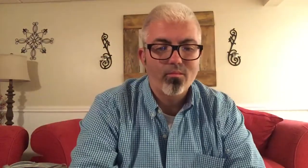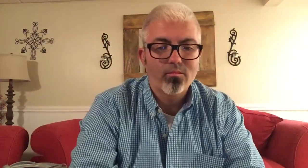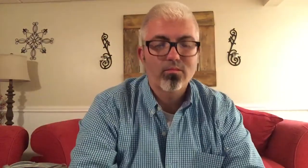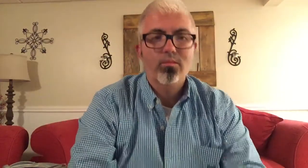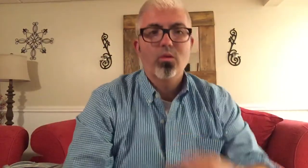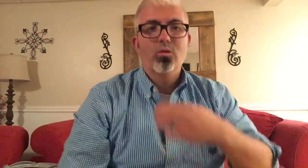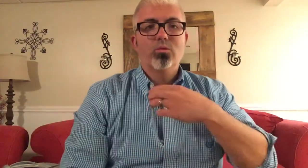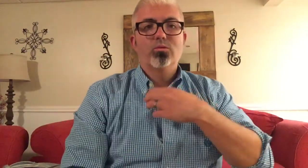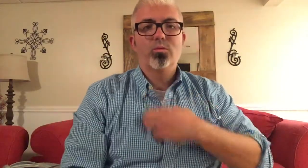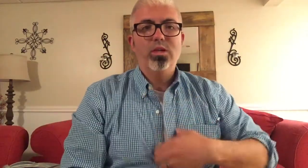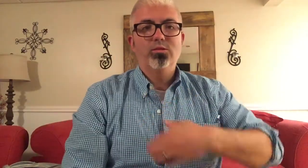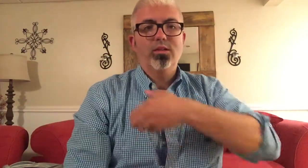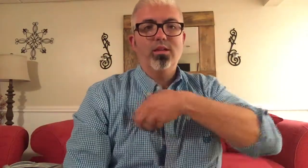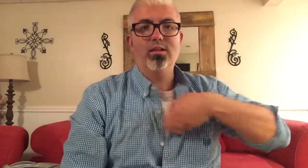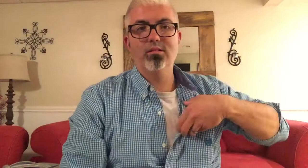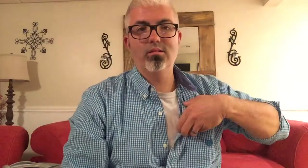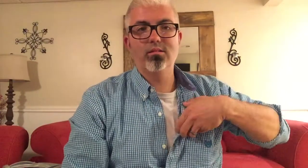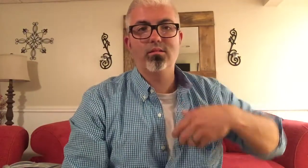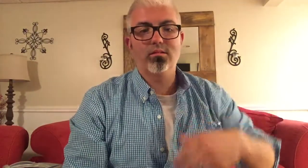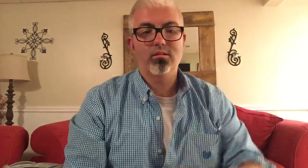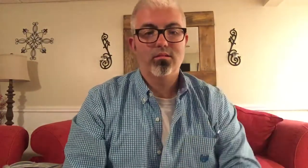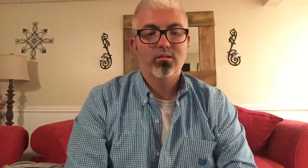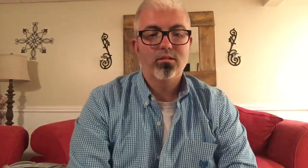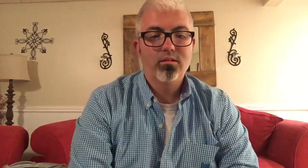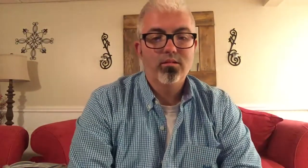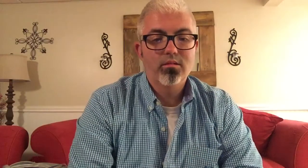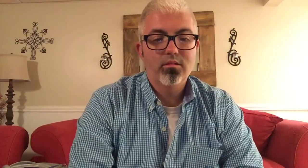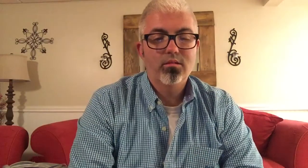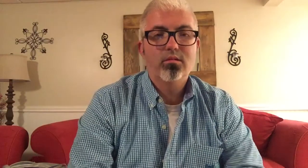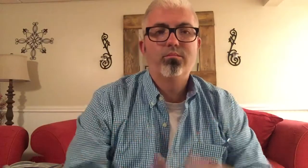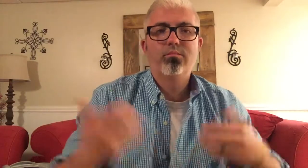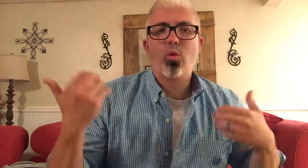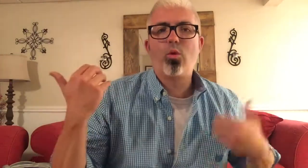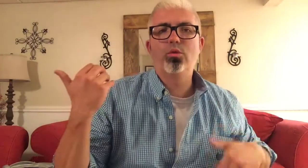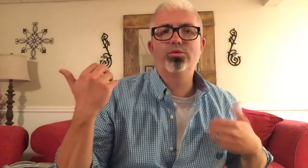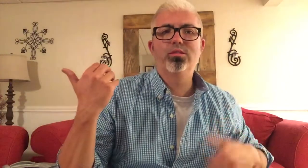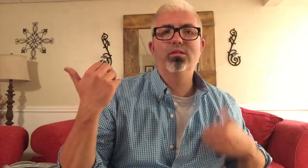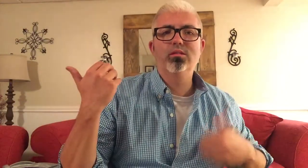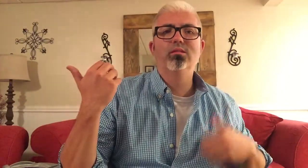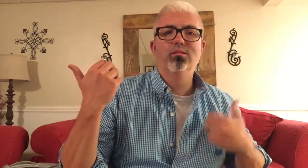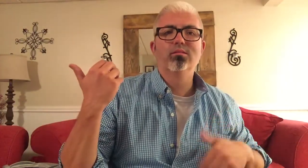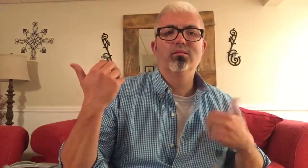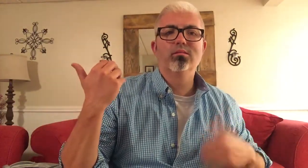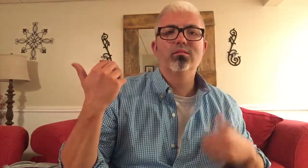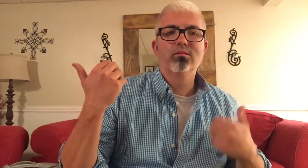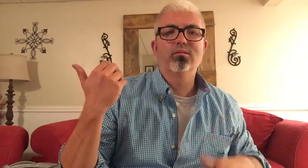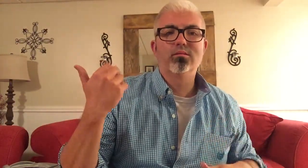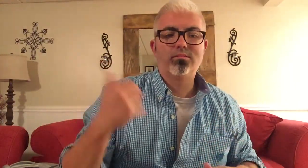SWITZERLAND ARGENTINA